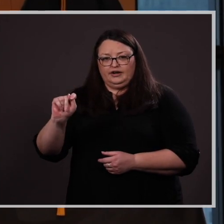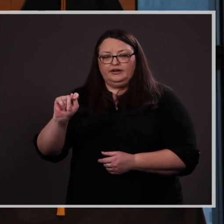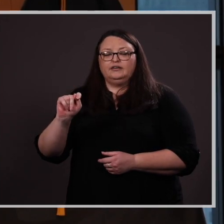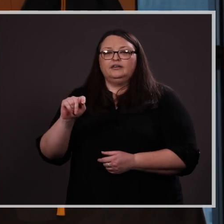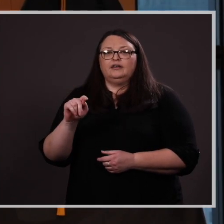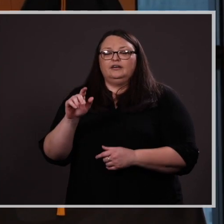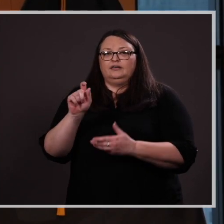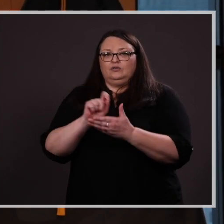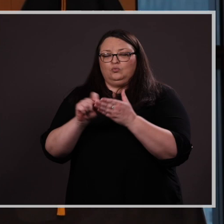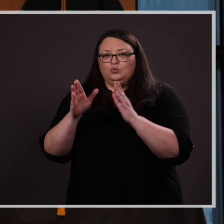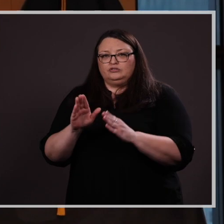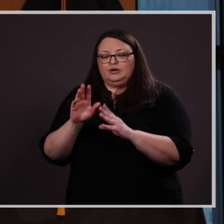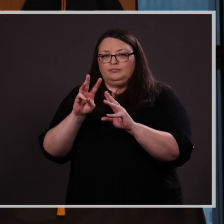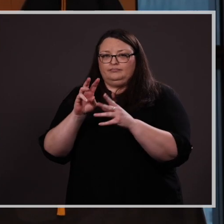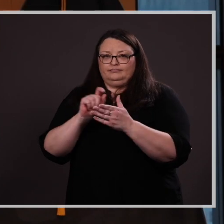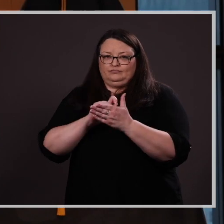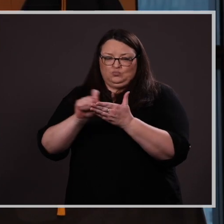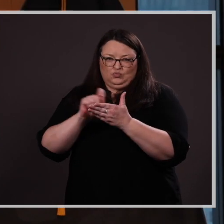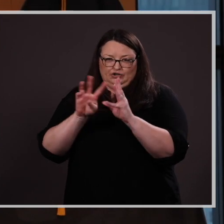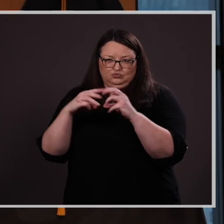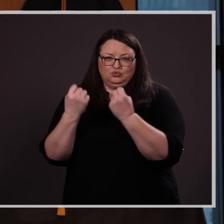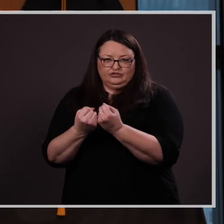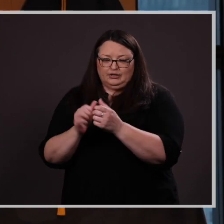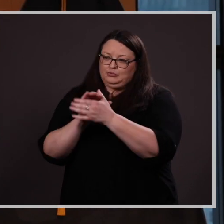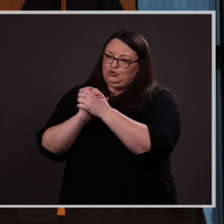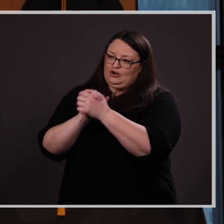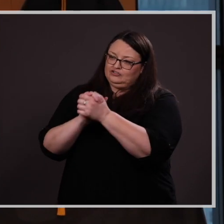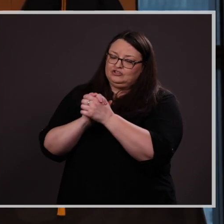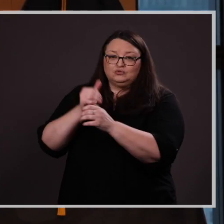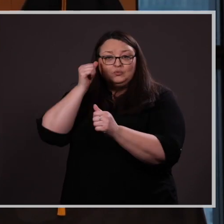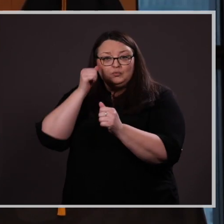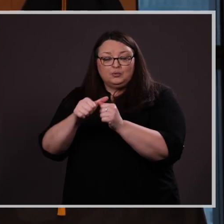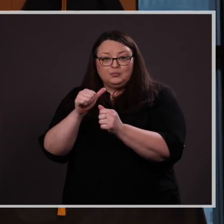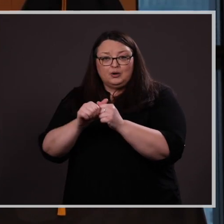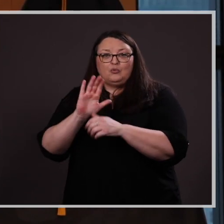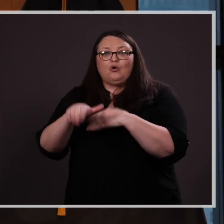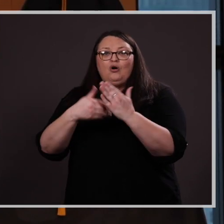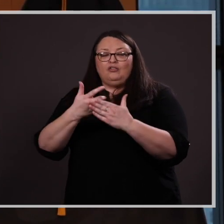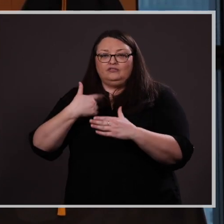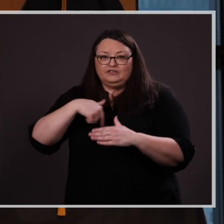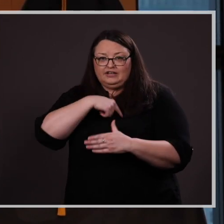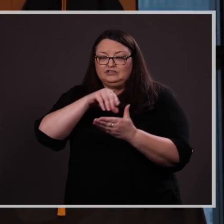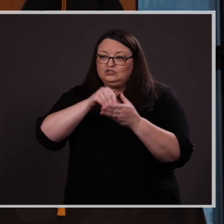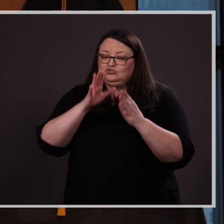of Arts. Congratulations, Aury! Remember, all of us – students, faculty